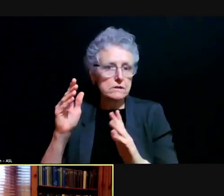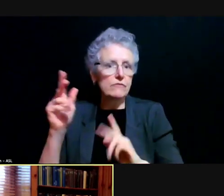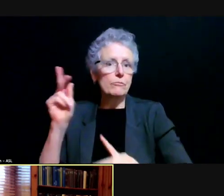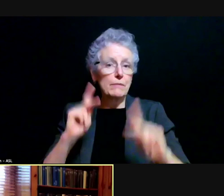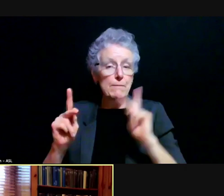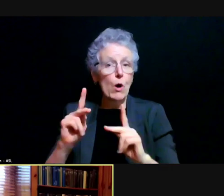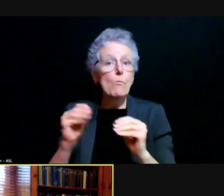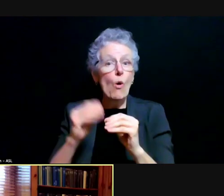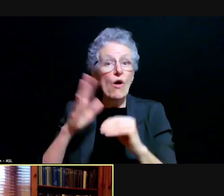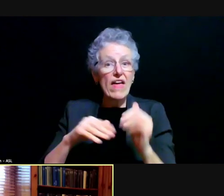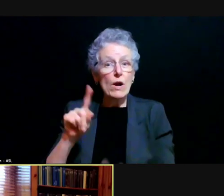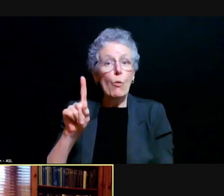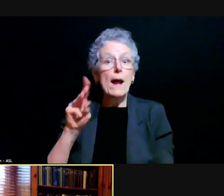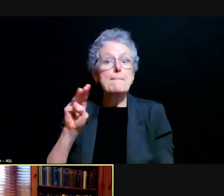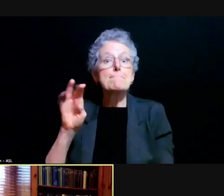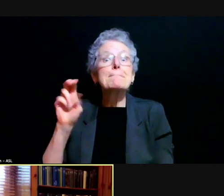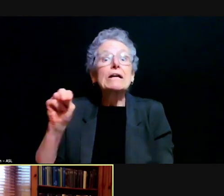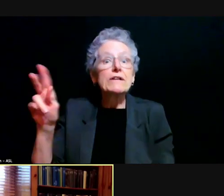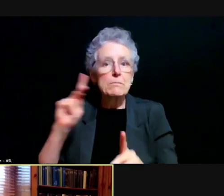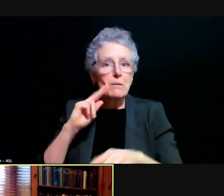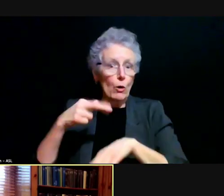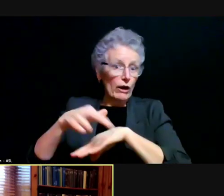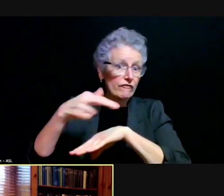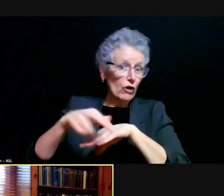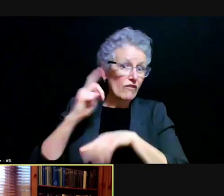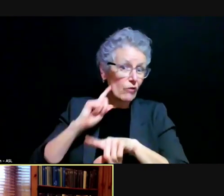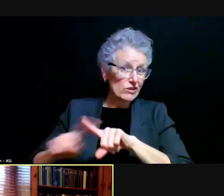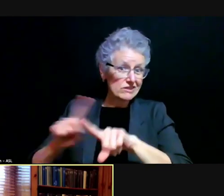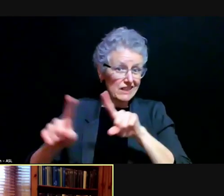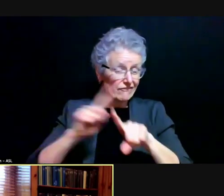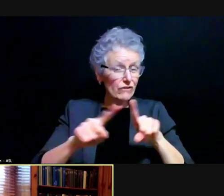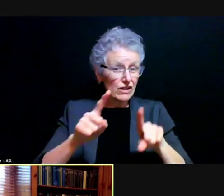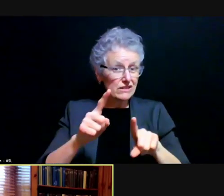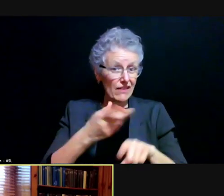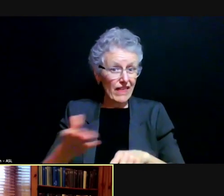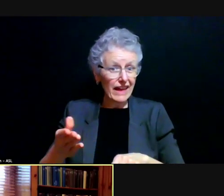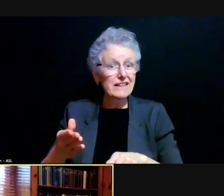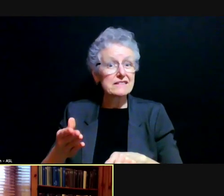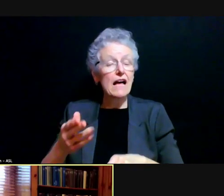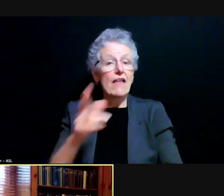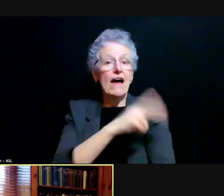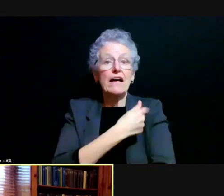in referrals for various things and the hospital is running at extremely high occupancy.